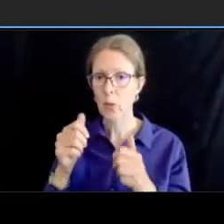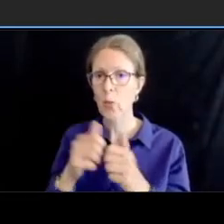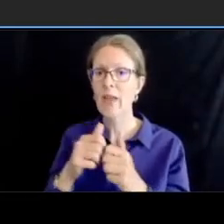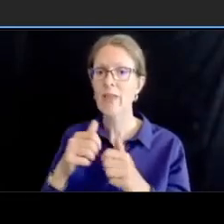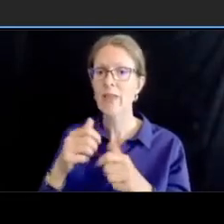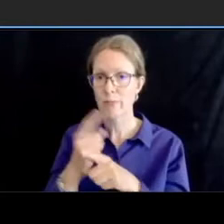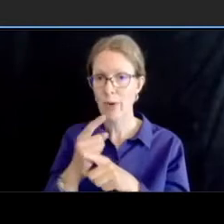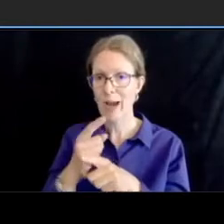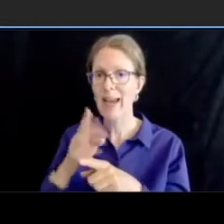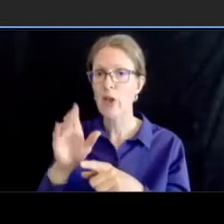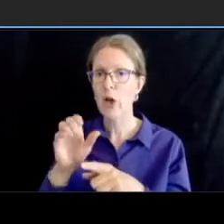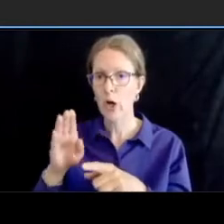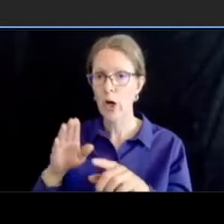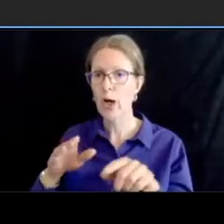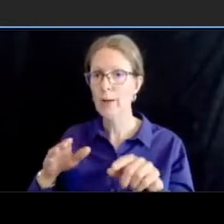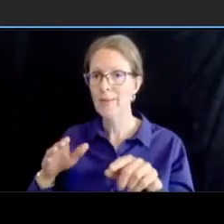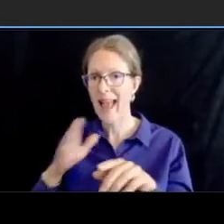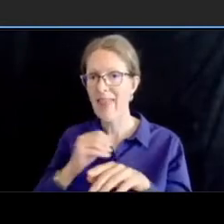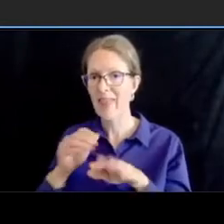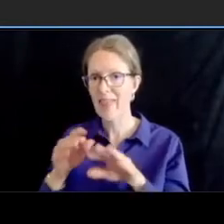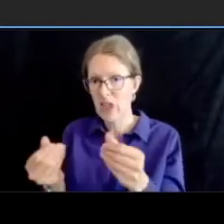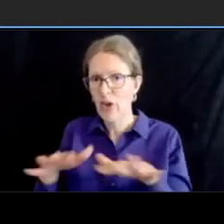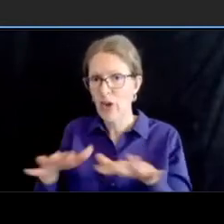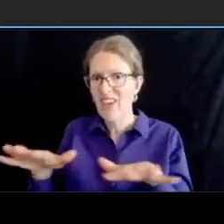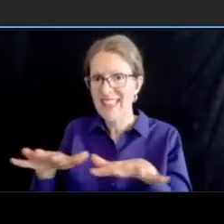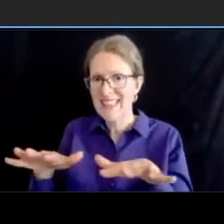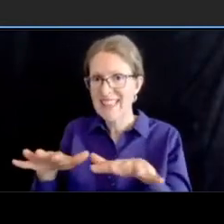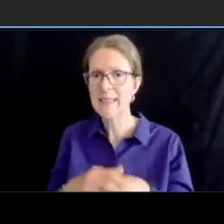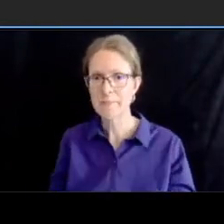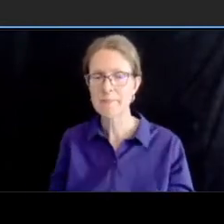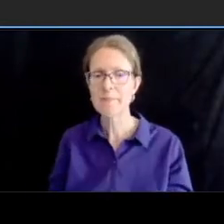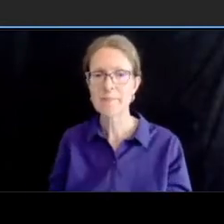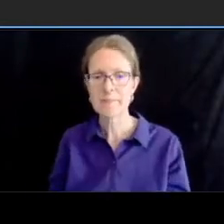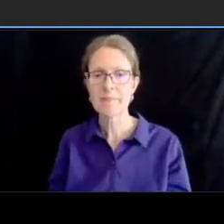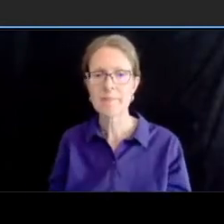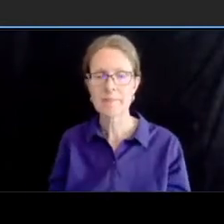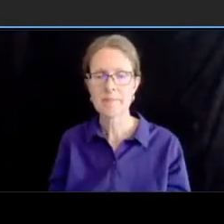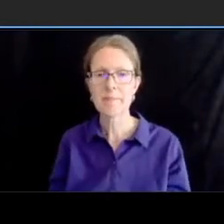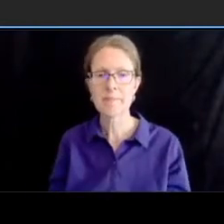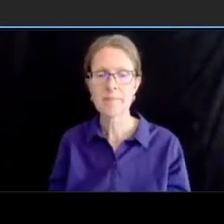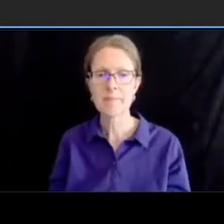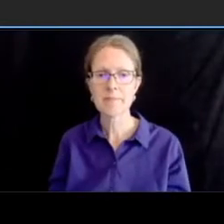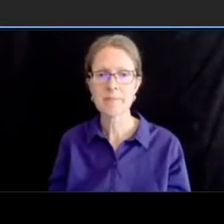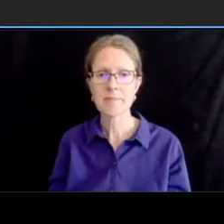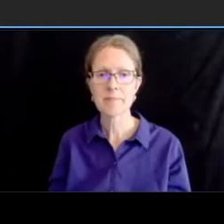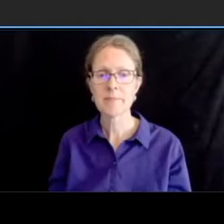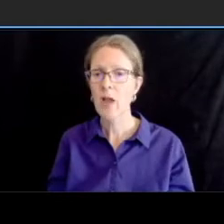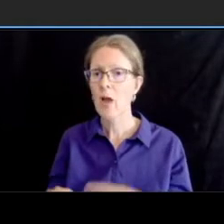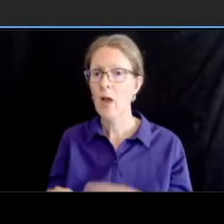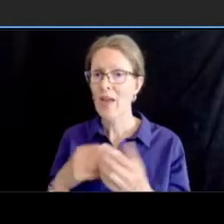uh once the project uh proceeds onto the bridge over the klingon valley uh trail and stream valley